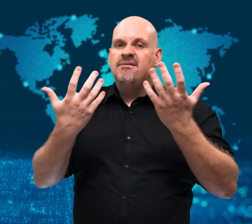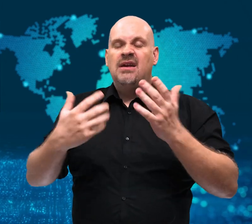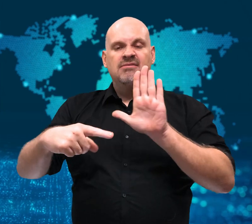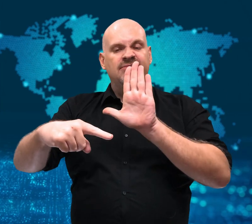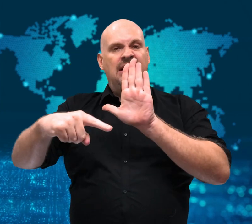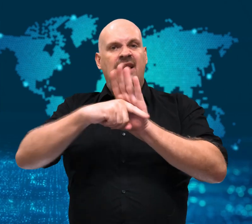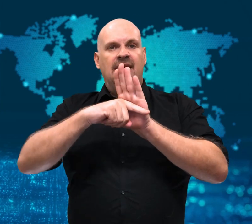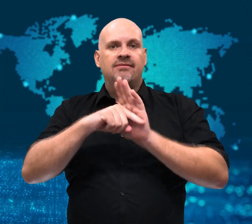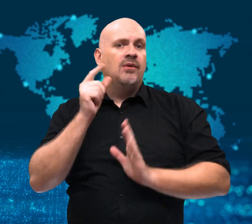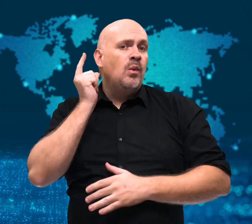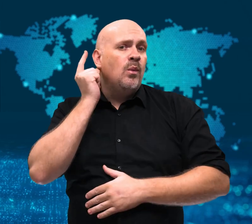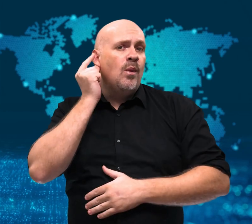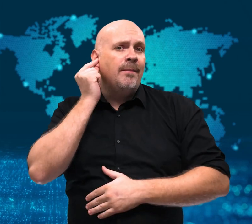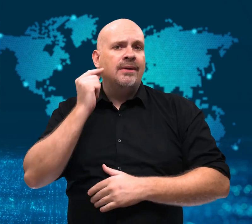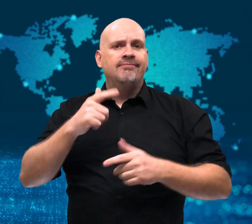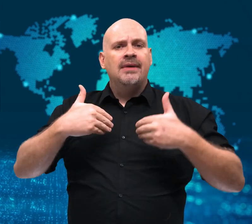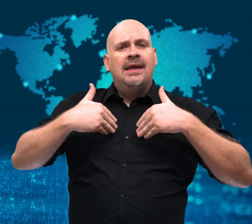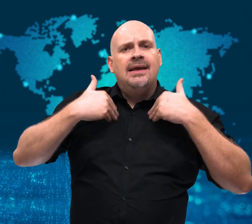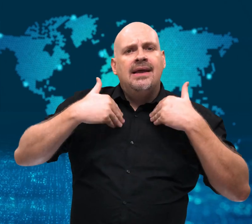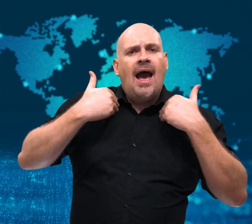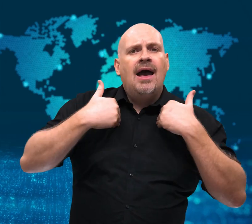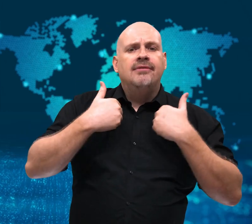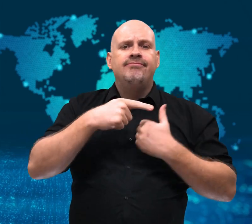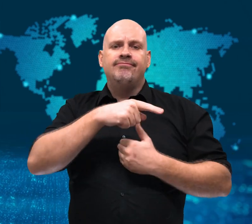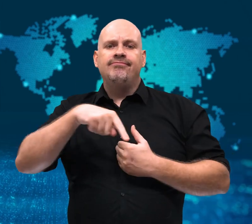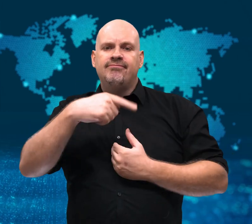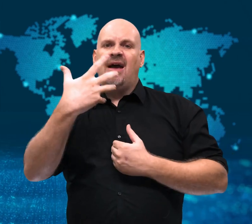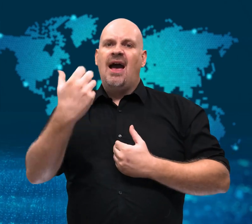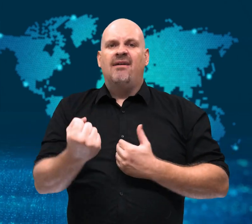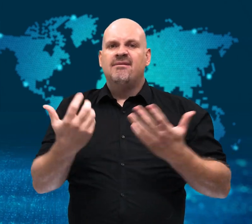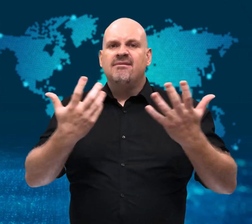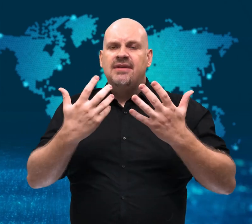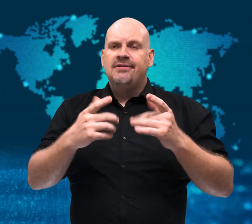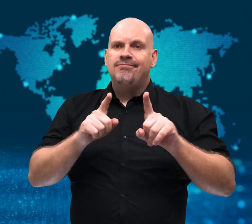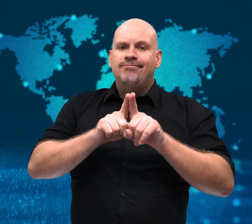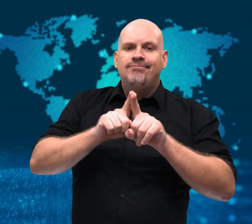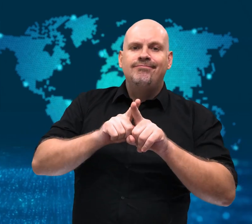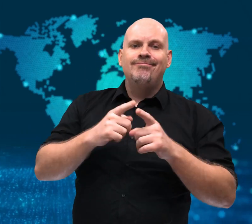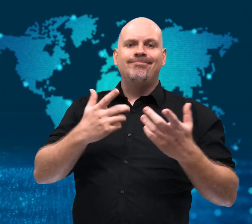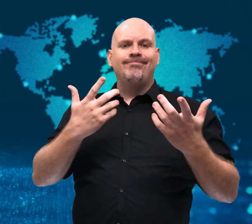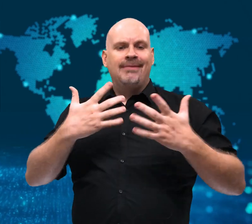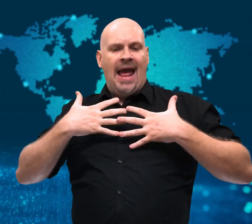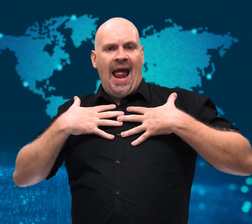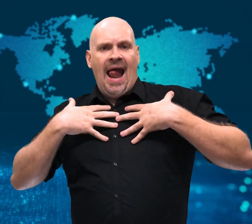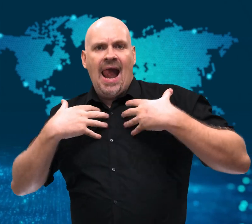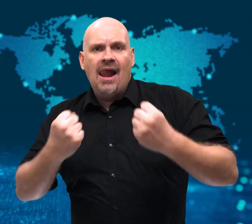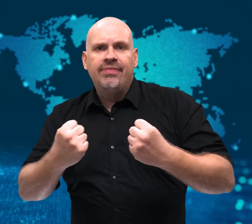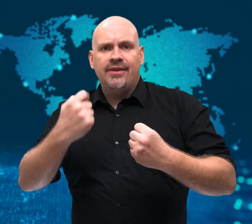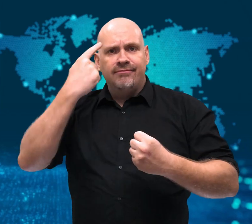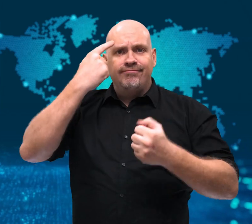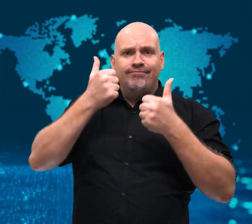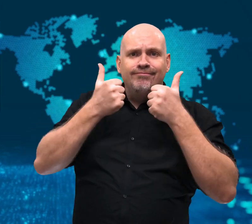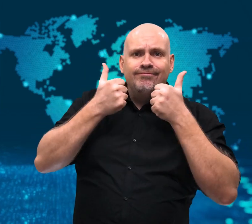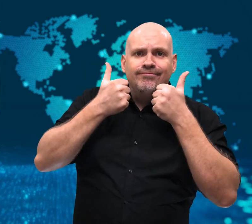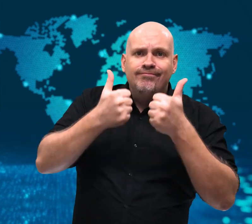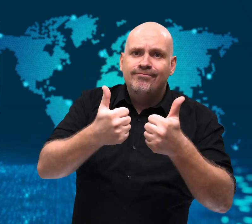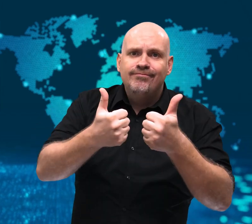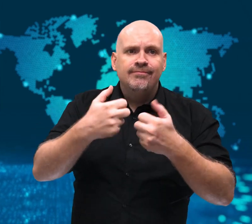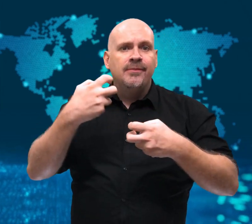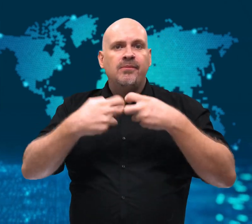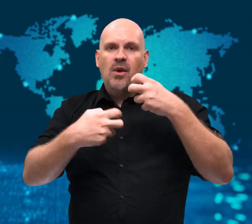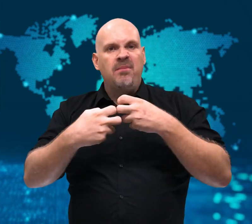and that even though the effects were sometimes deadly,